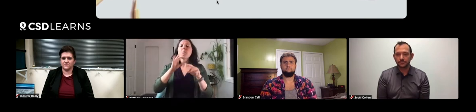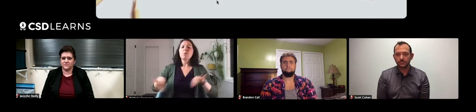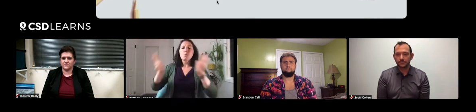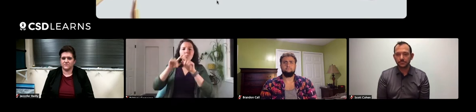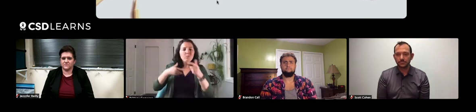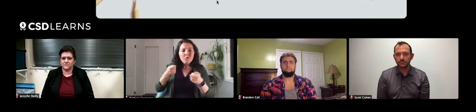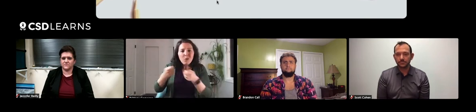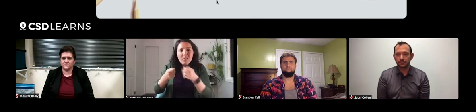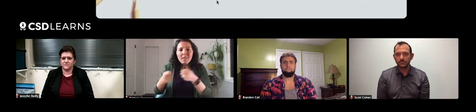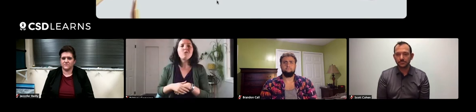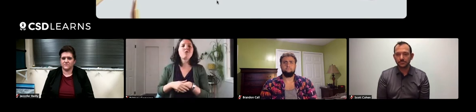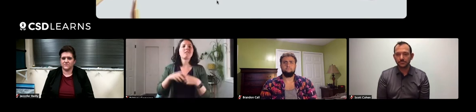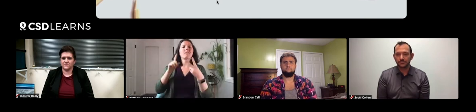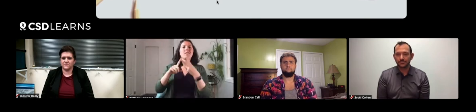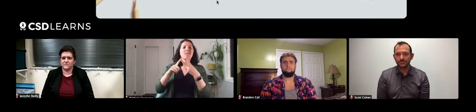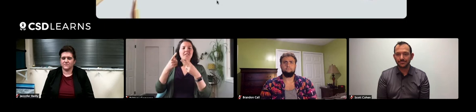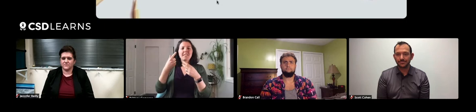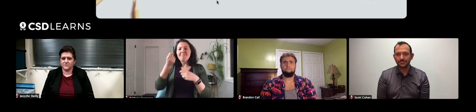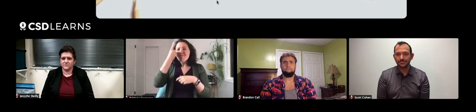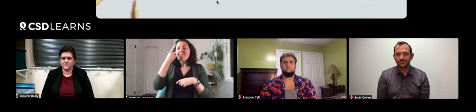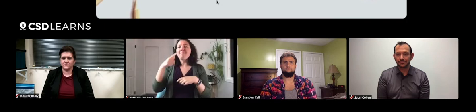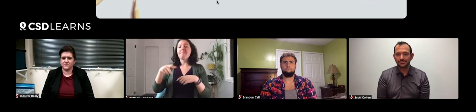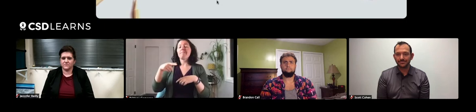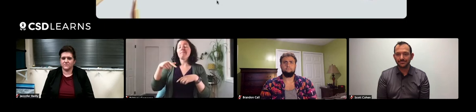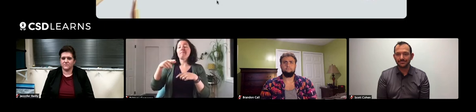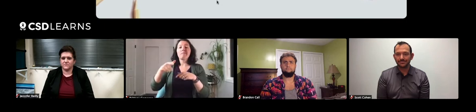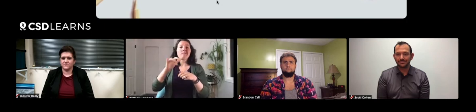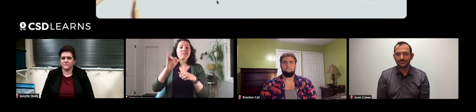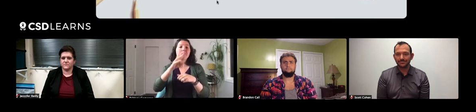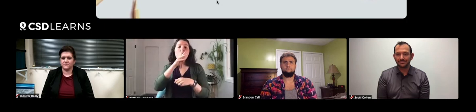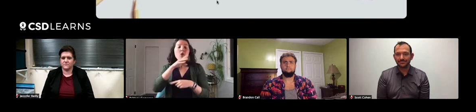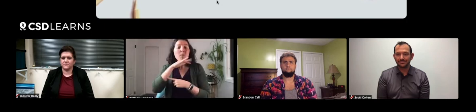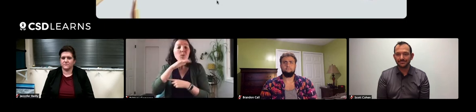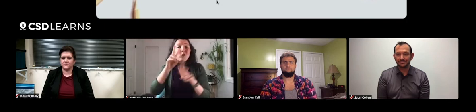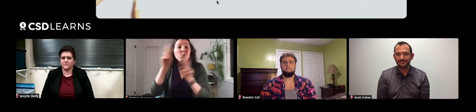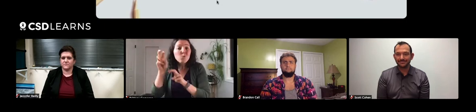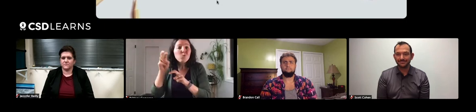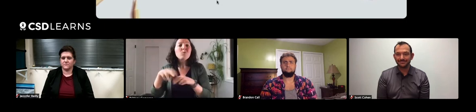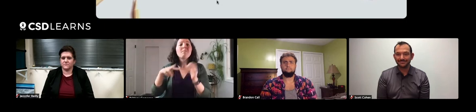So I learned a lot about controls on fishing, also water pollution issues,